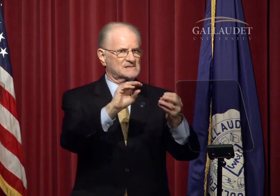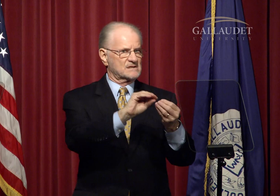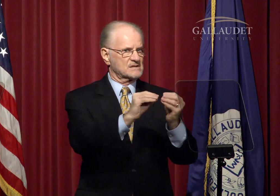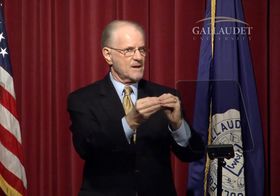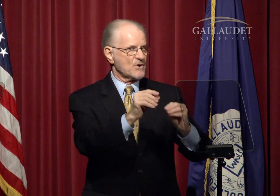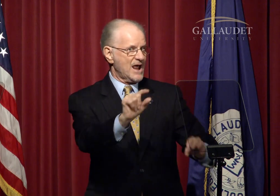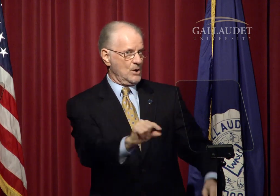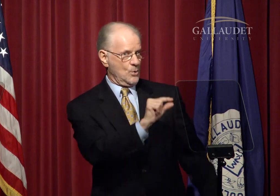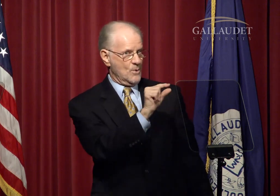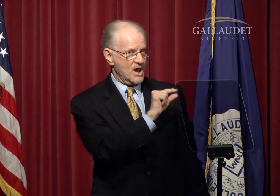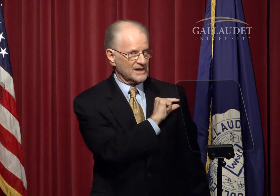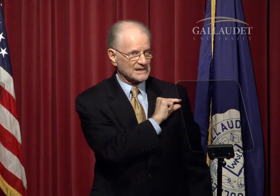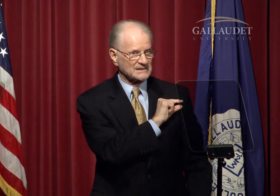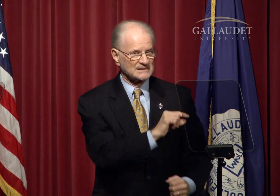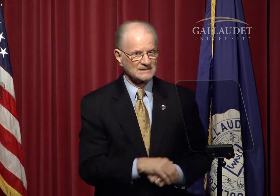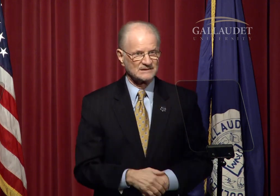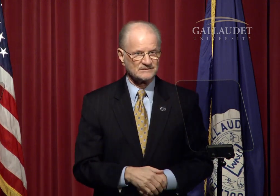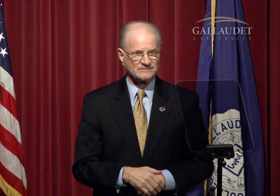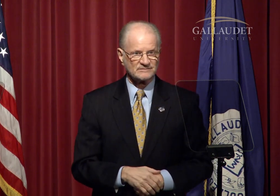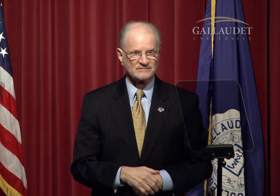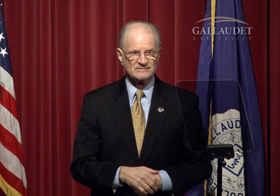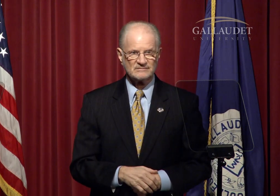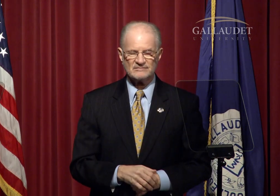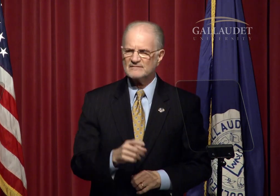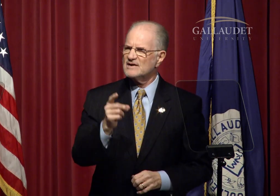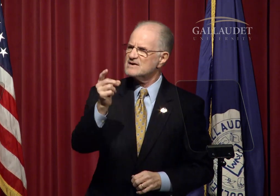increased in number and quality.